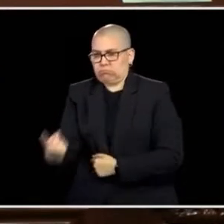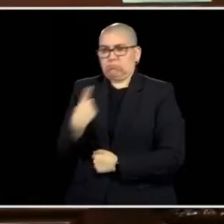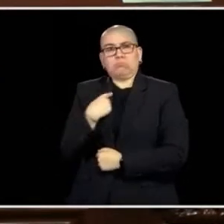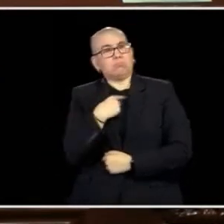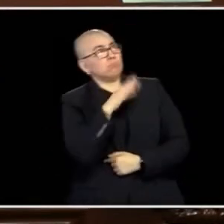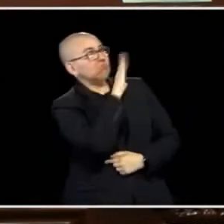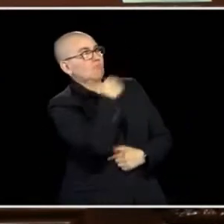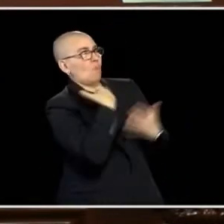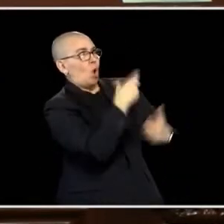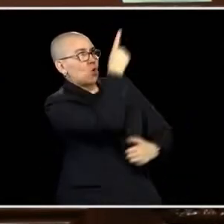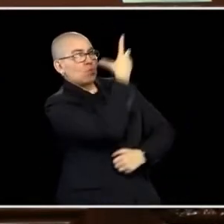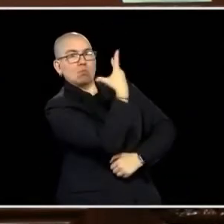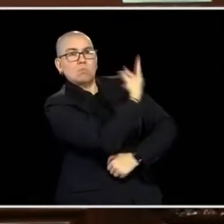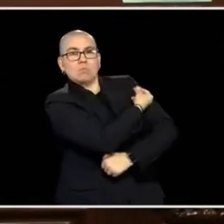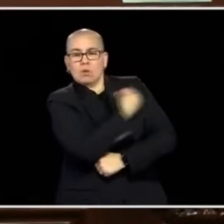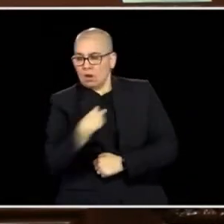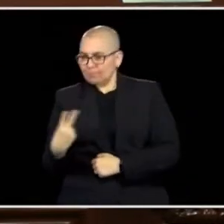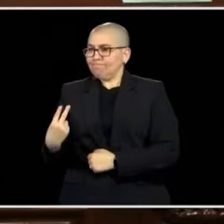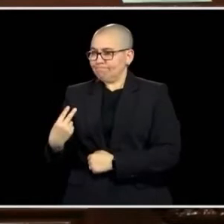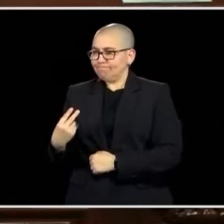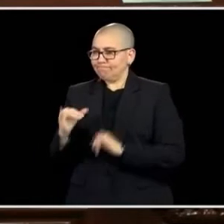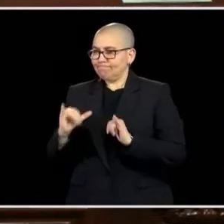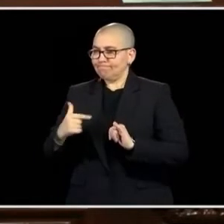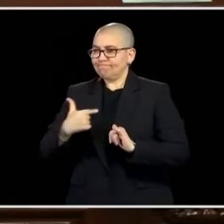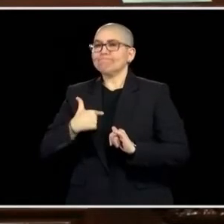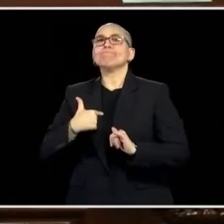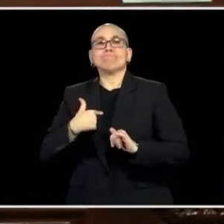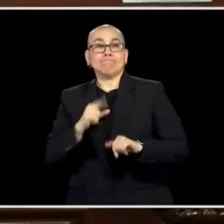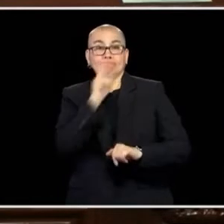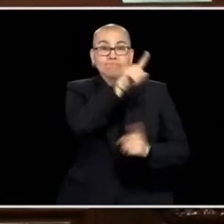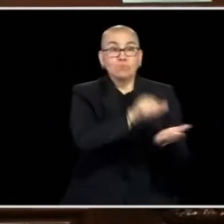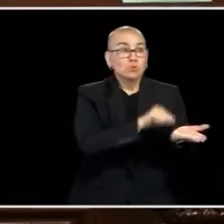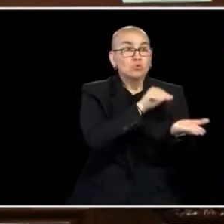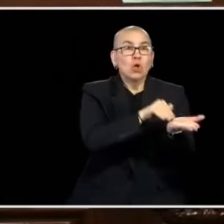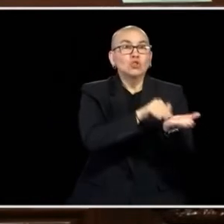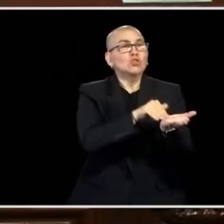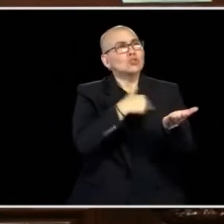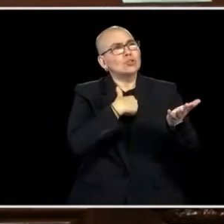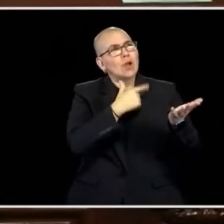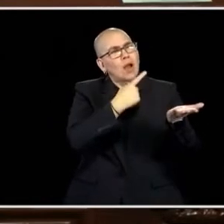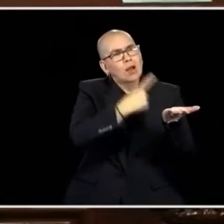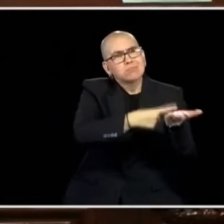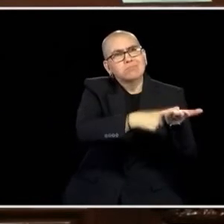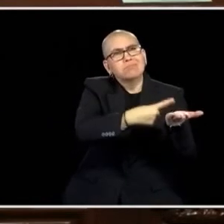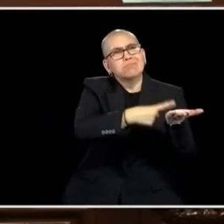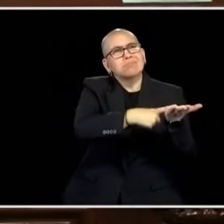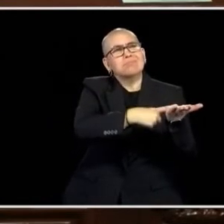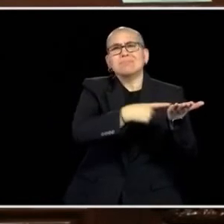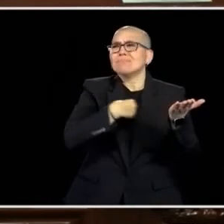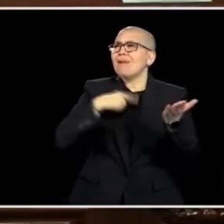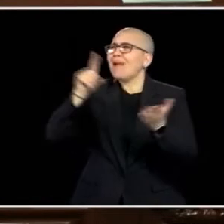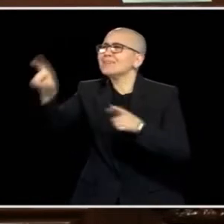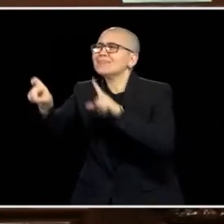SHE WENT AND TALKED TO HER DOCTOR, SHE TALKED TO FOLKS AT DIFFERENT INSTITUTIONS, AND SHE DECIDED TO GET THE